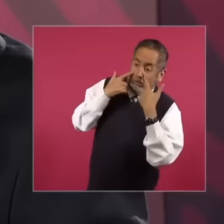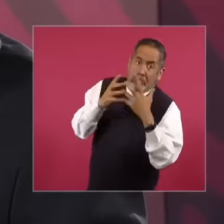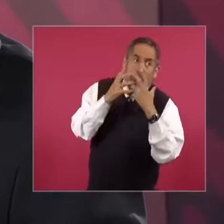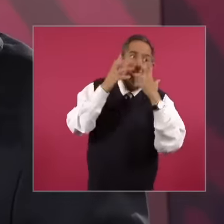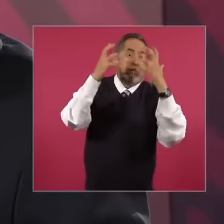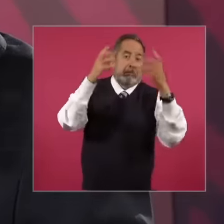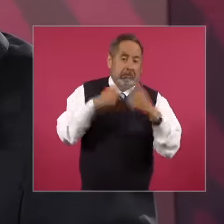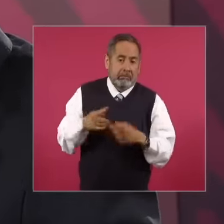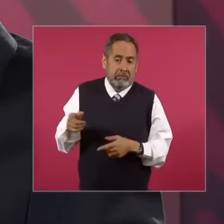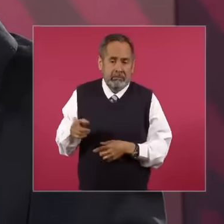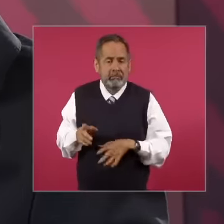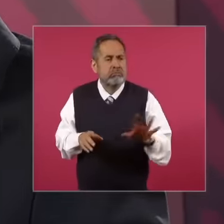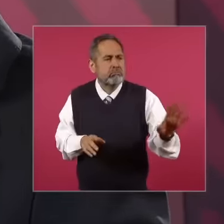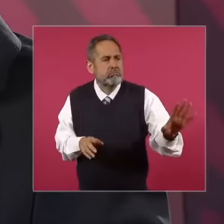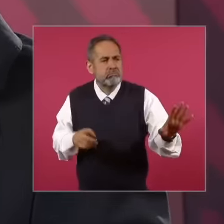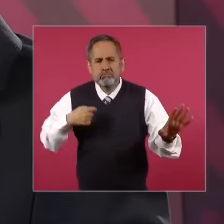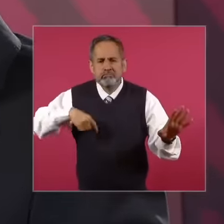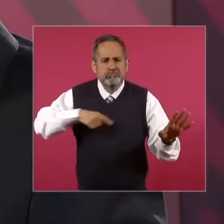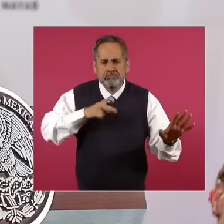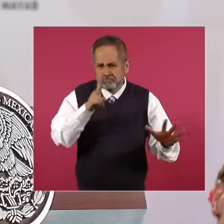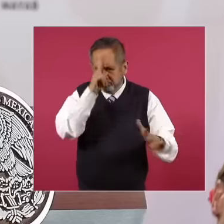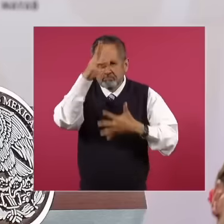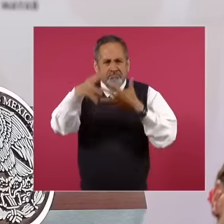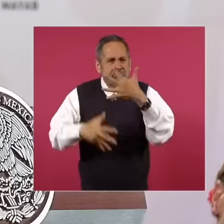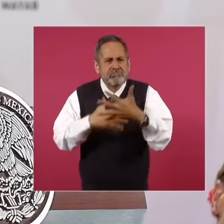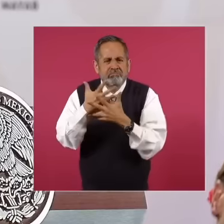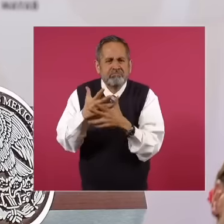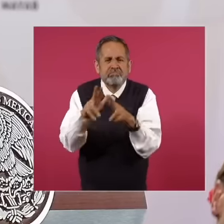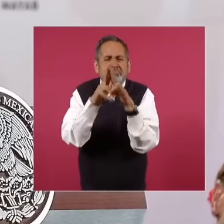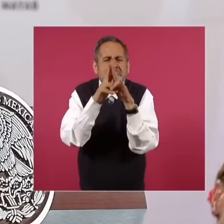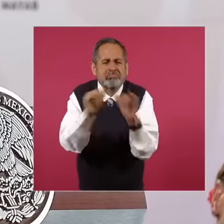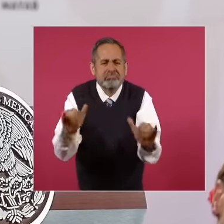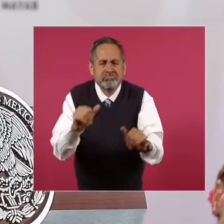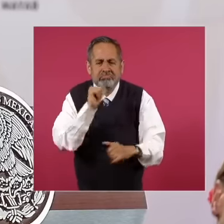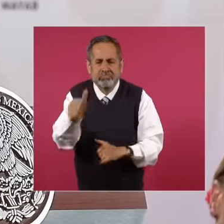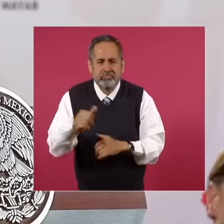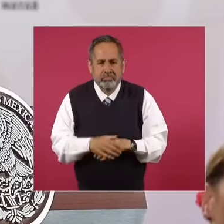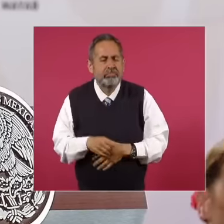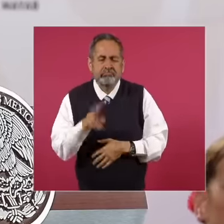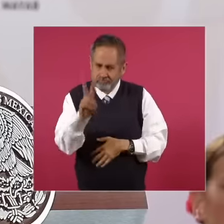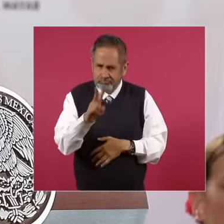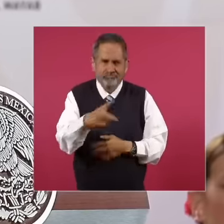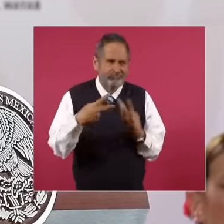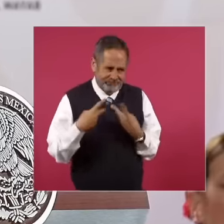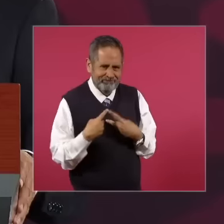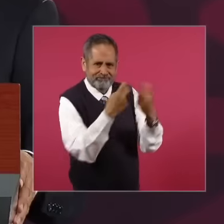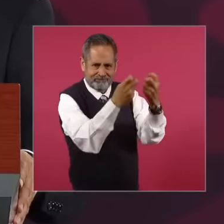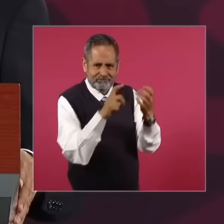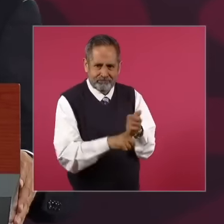violence because they stole the presidency from us,